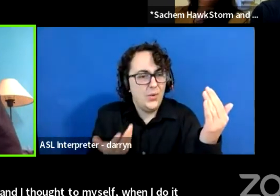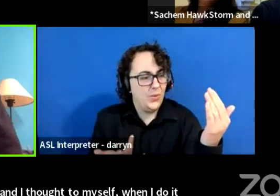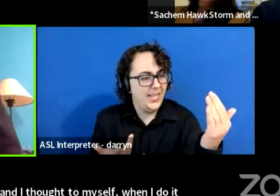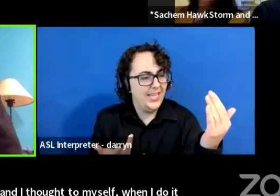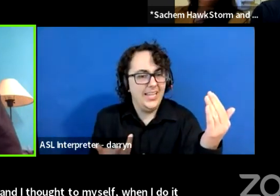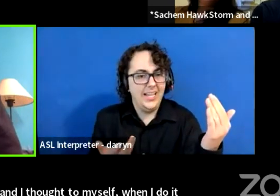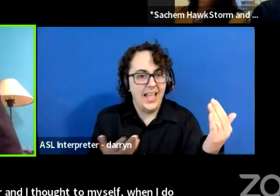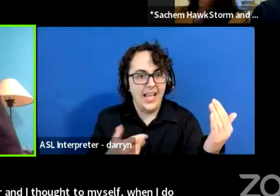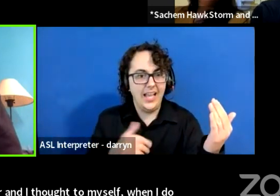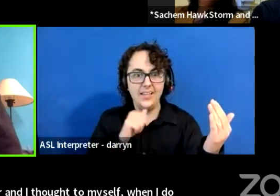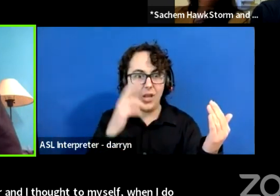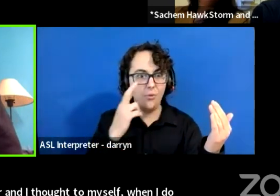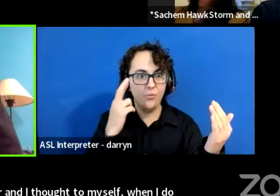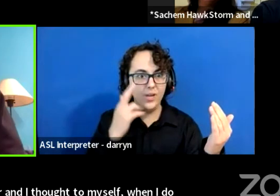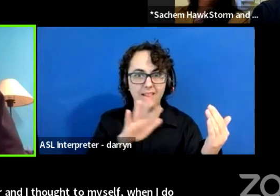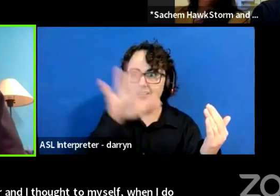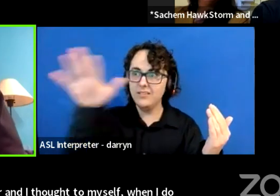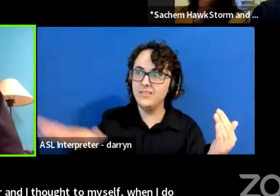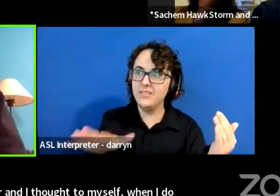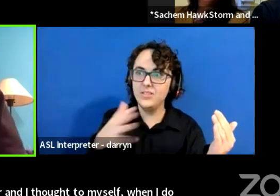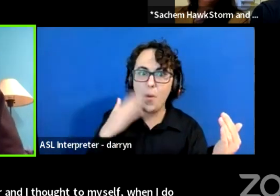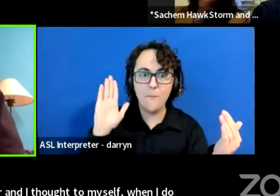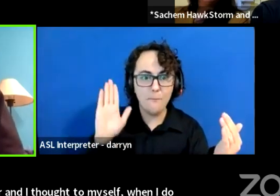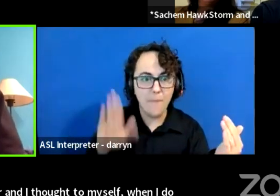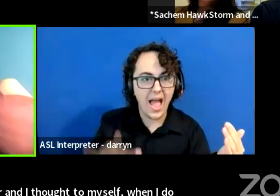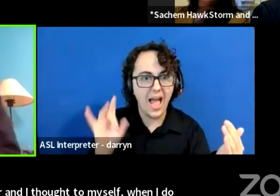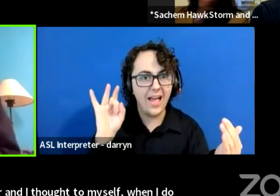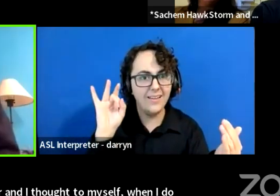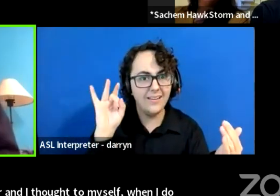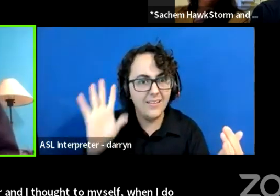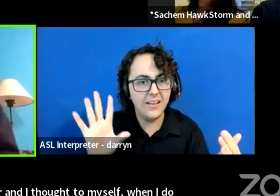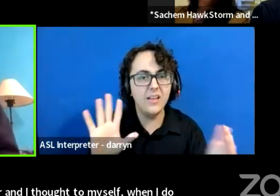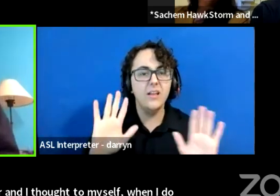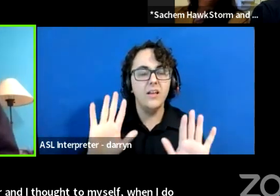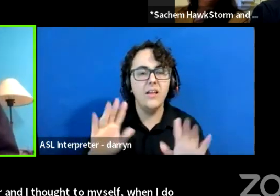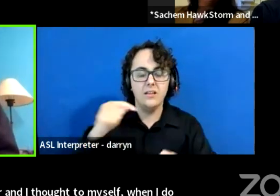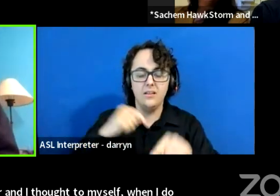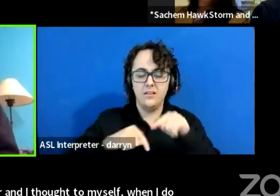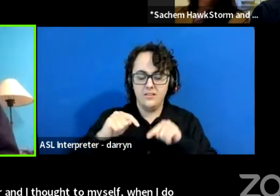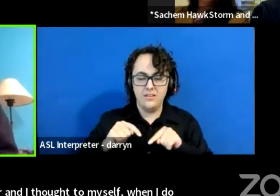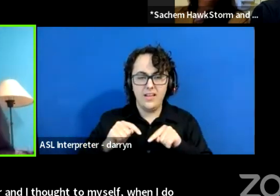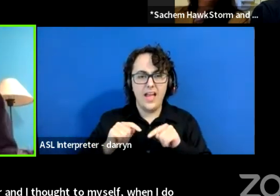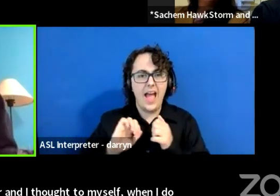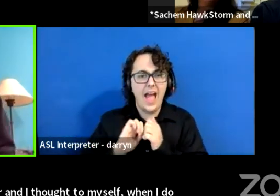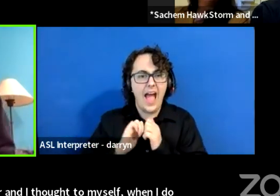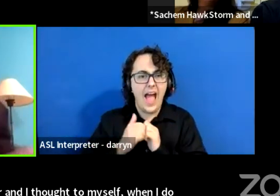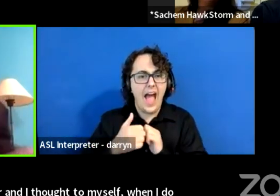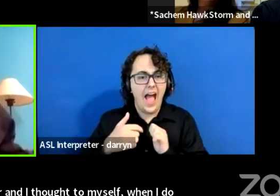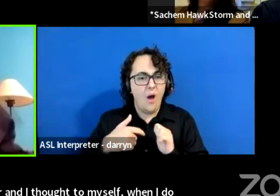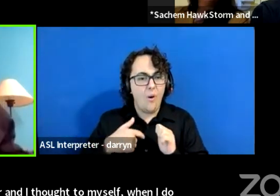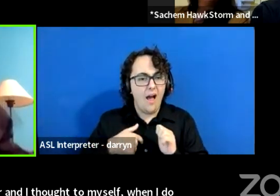Like, first of all, and then what what's going on? What have I done to contribute to that? What have I done to not contribute to that